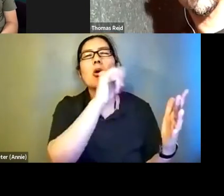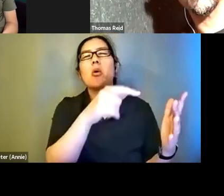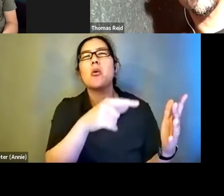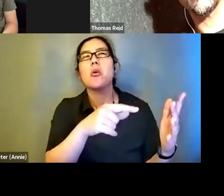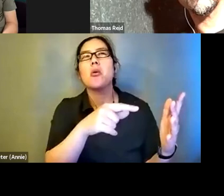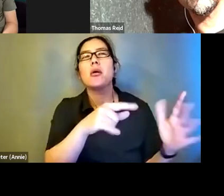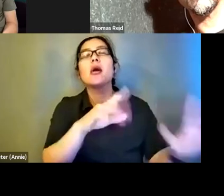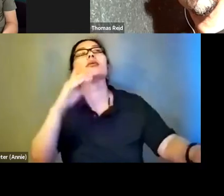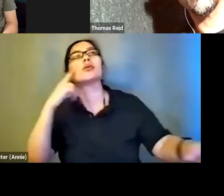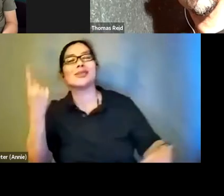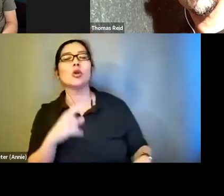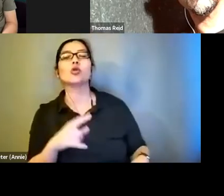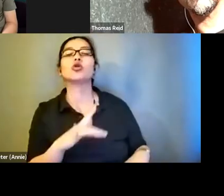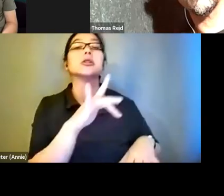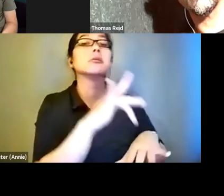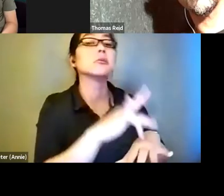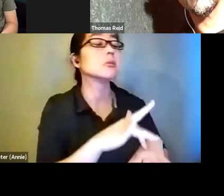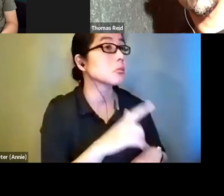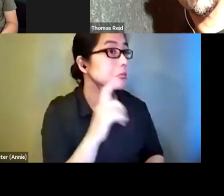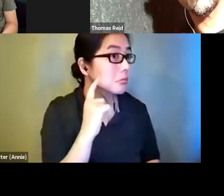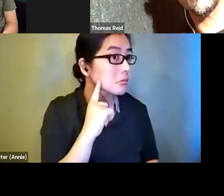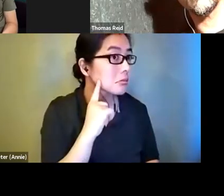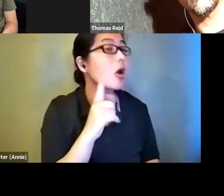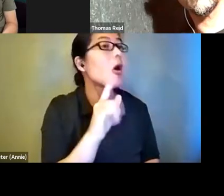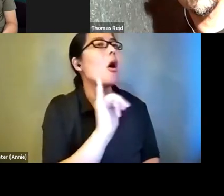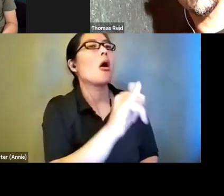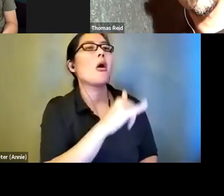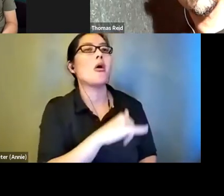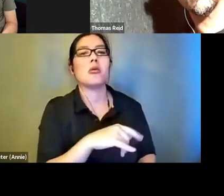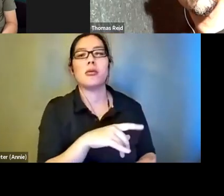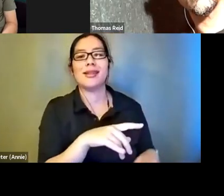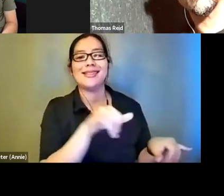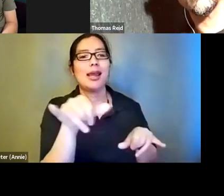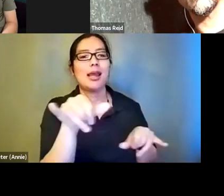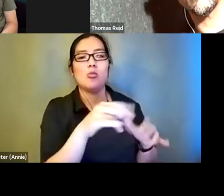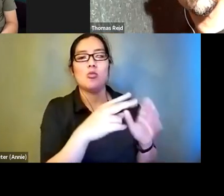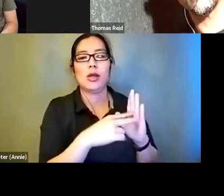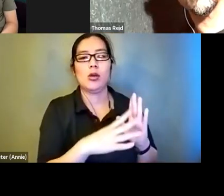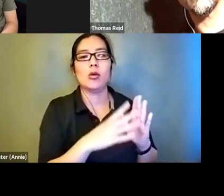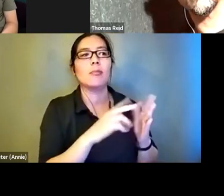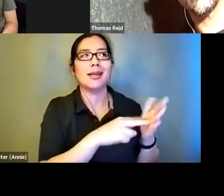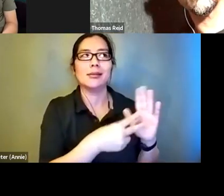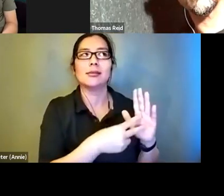Grace and Frank or whatever it is. I think you can give a blind person that experience if they hear